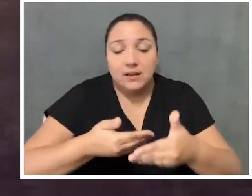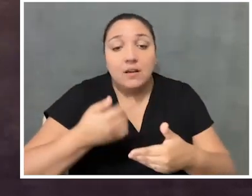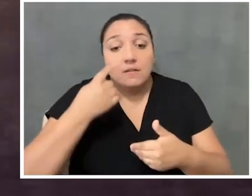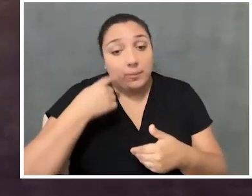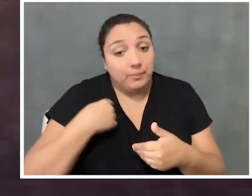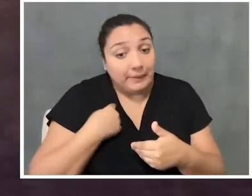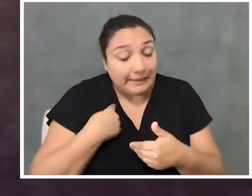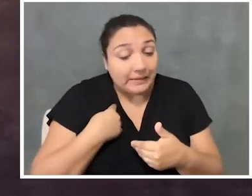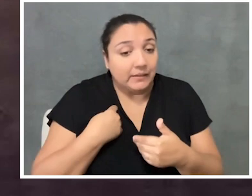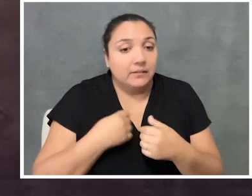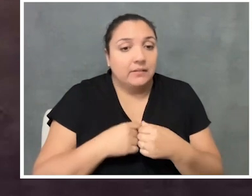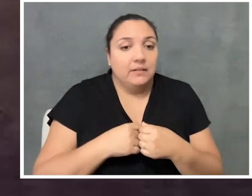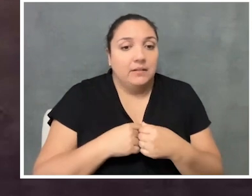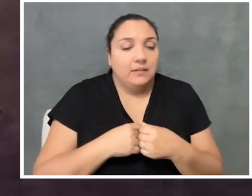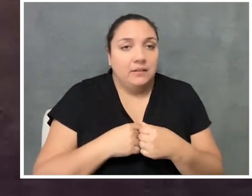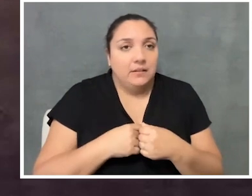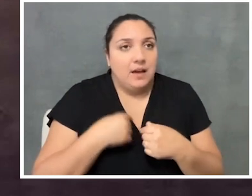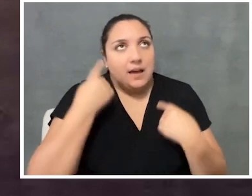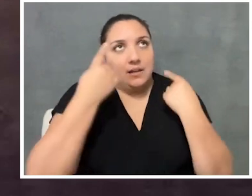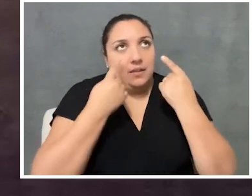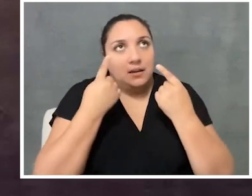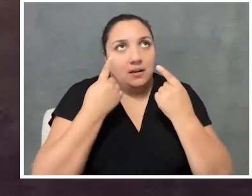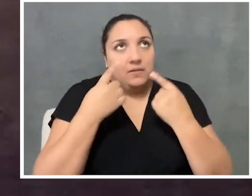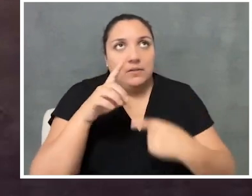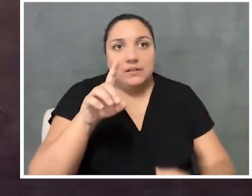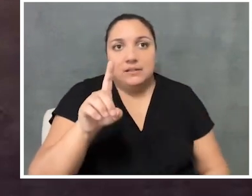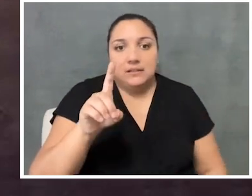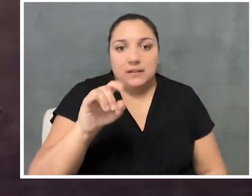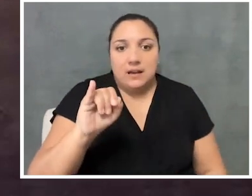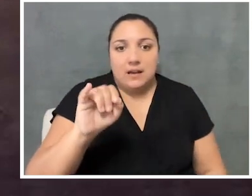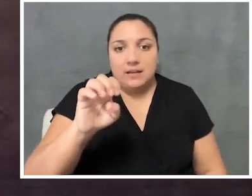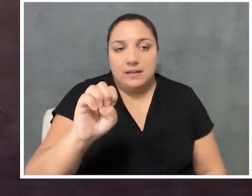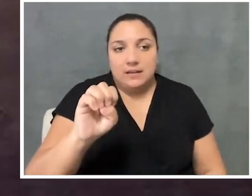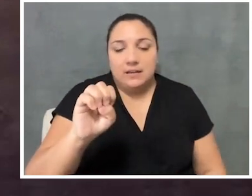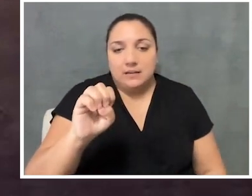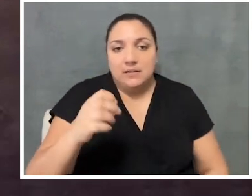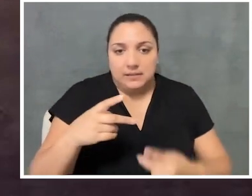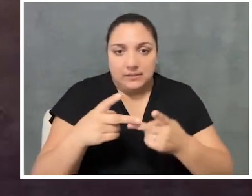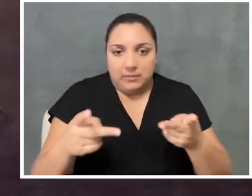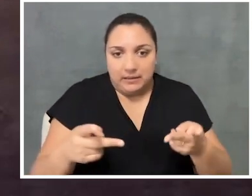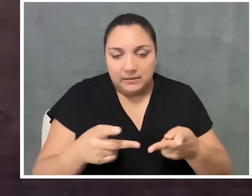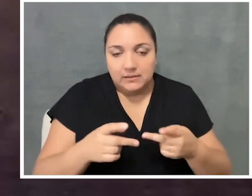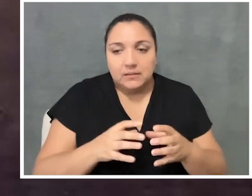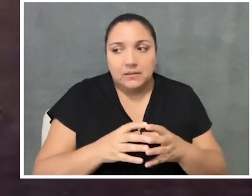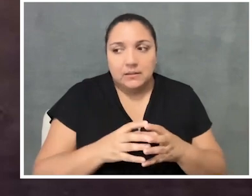it brings me to the place of the DIE space, right? And how there are a lot of organizations